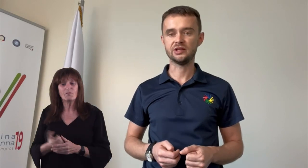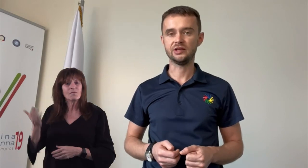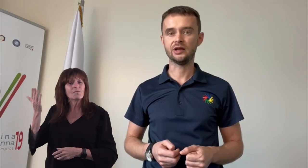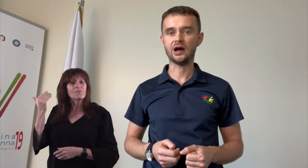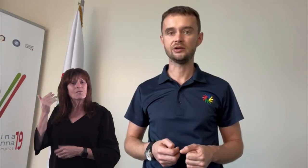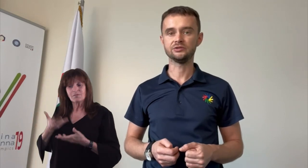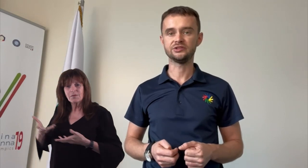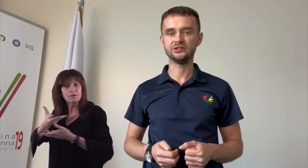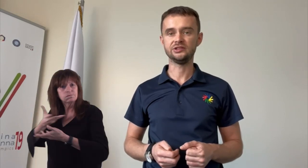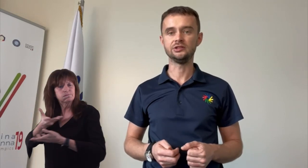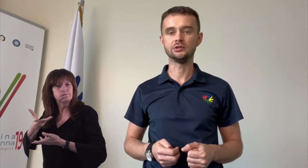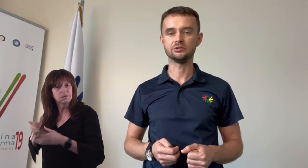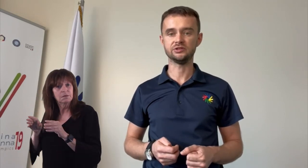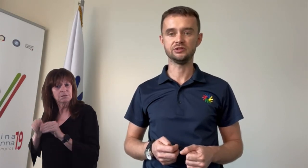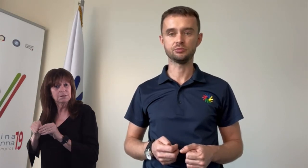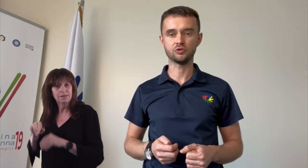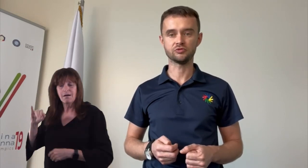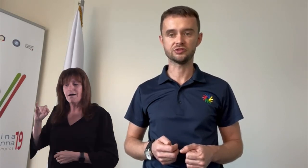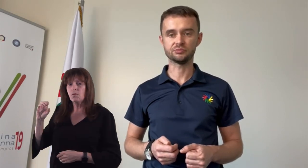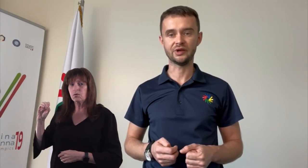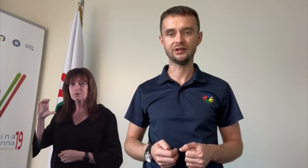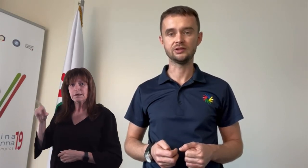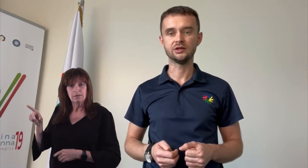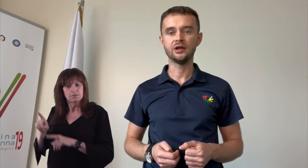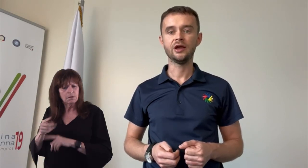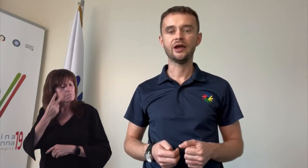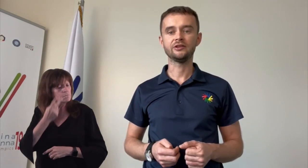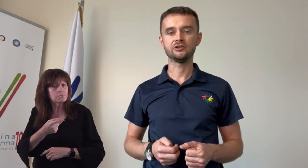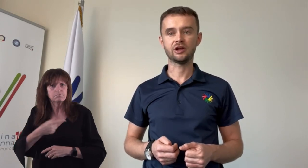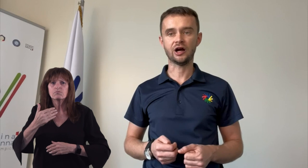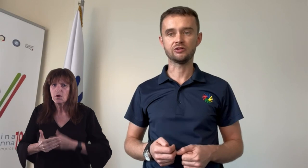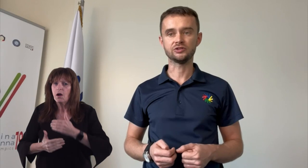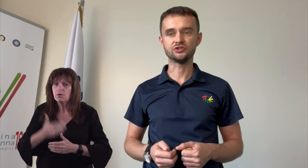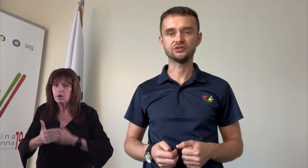In our last meeting, IOC noted the progress made and